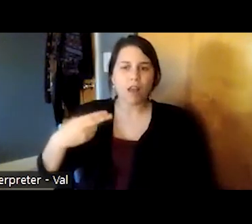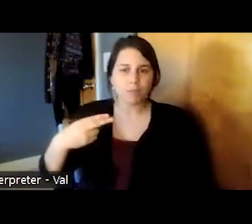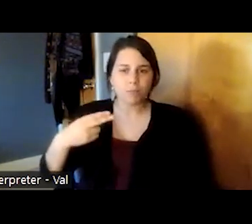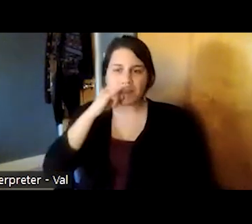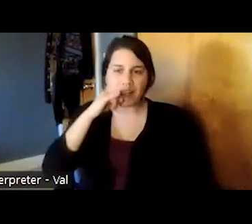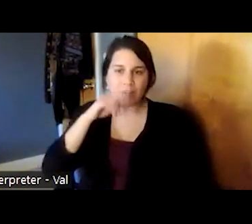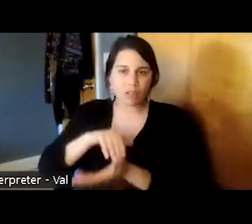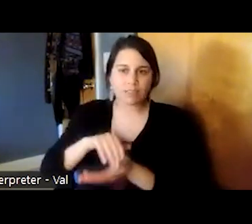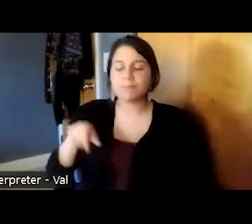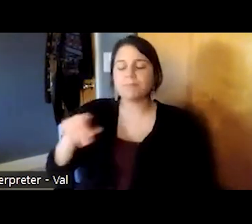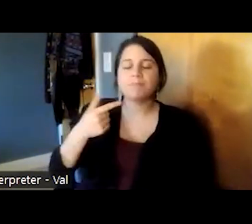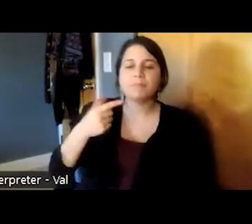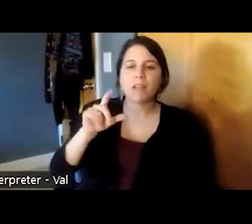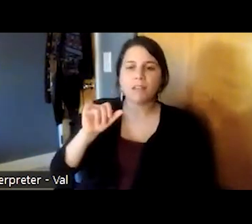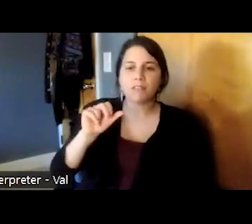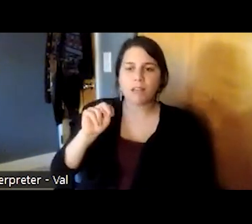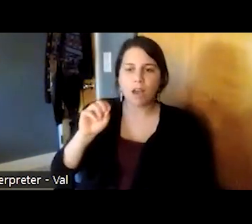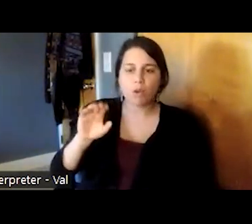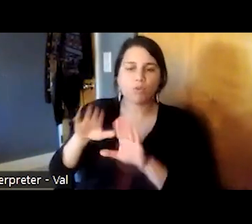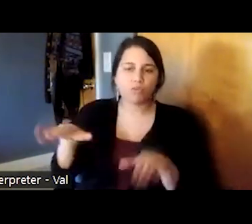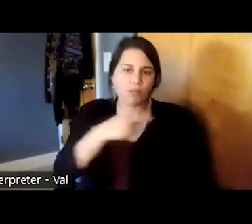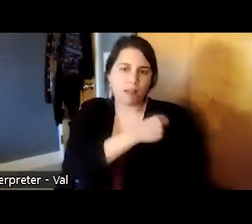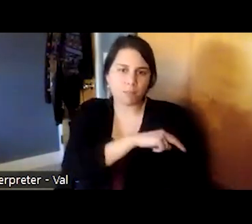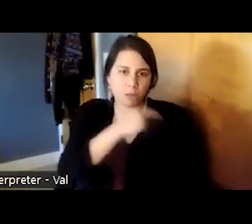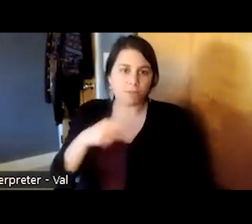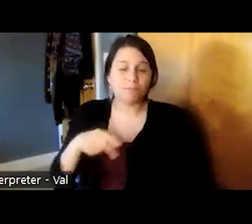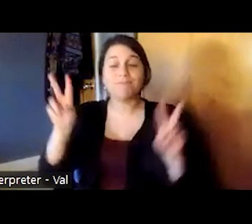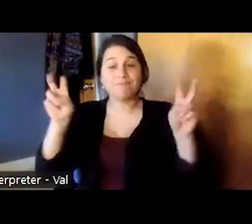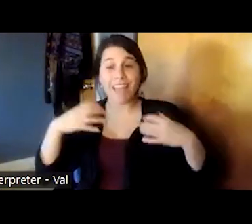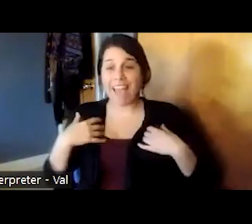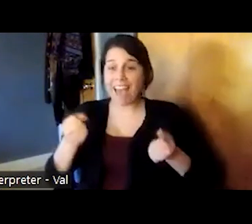we started implementing healthy steps a national model of integrated care that puts